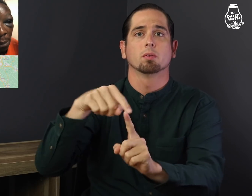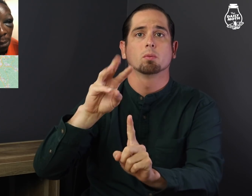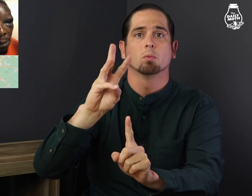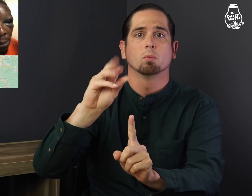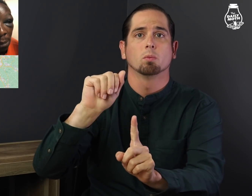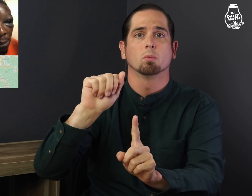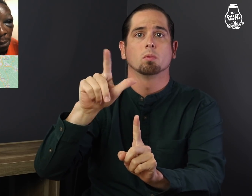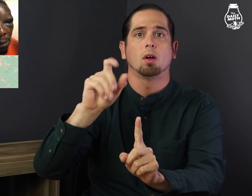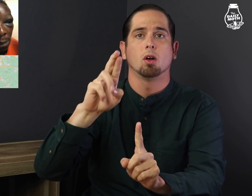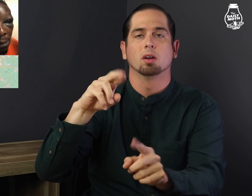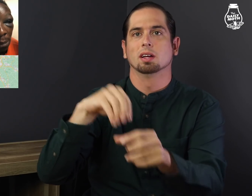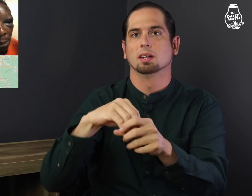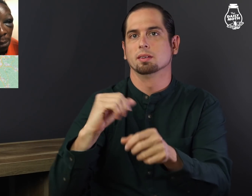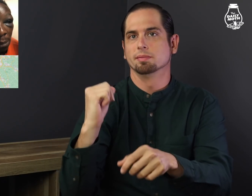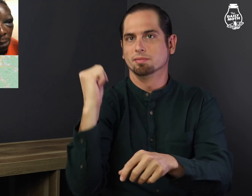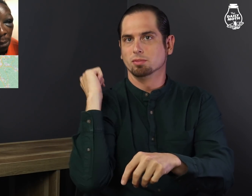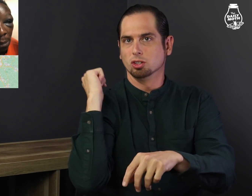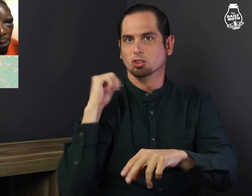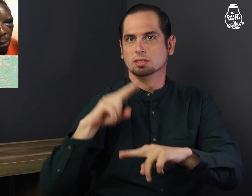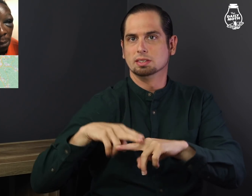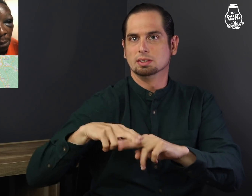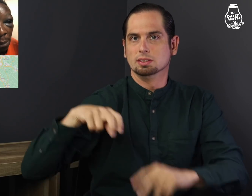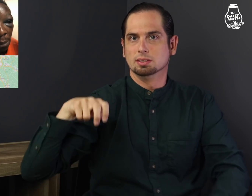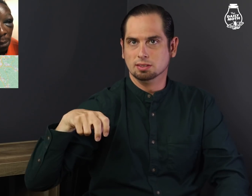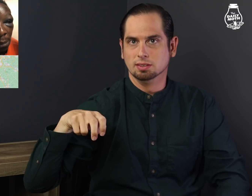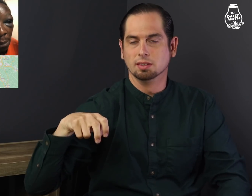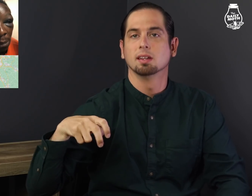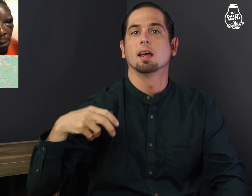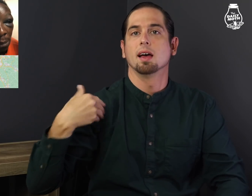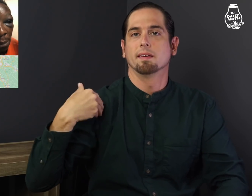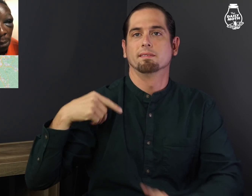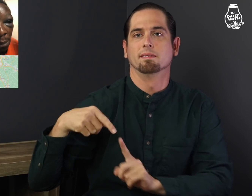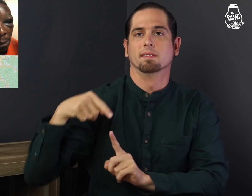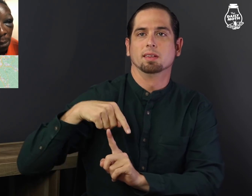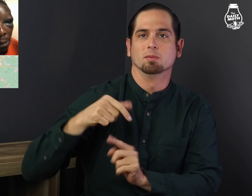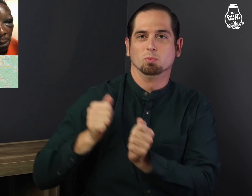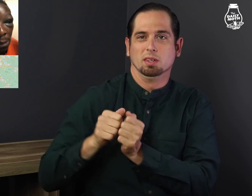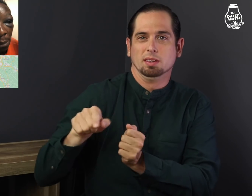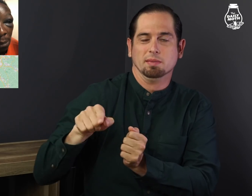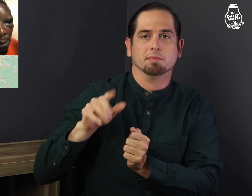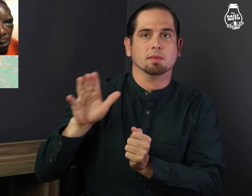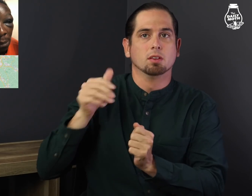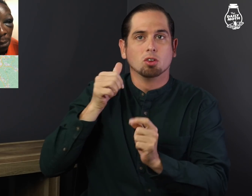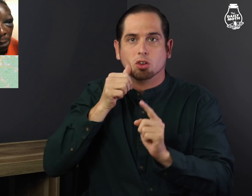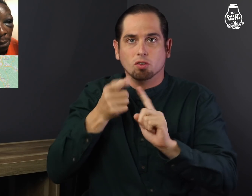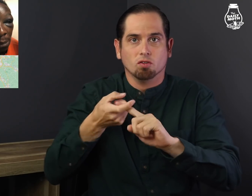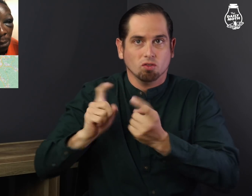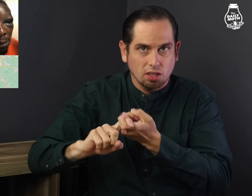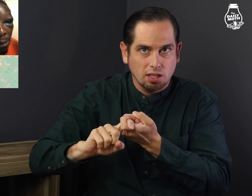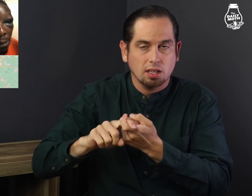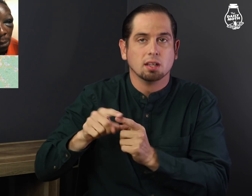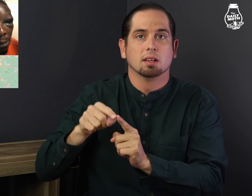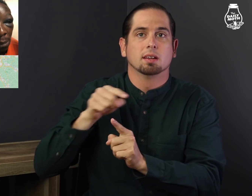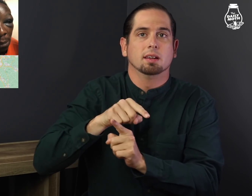Walker was in the rear seat with his girlfriend,